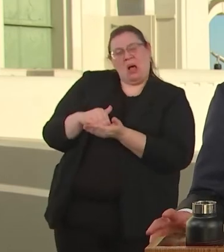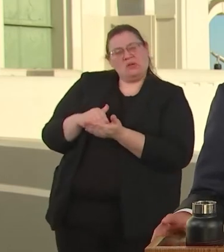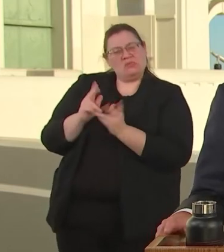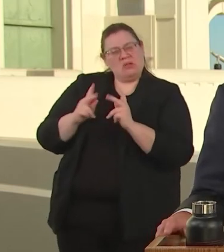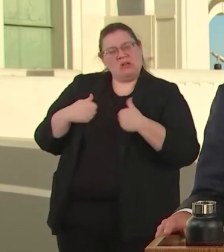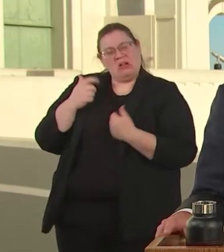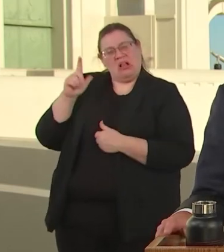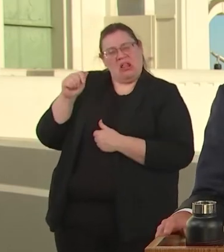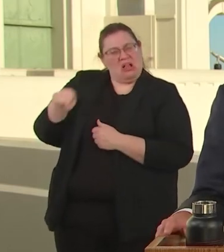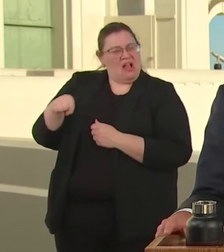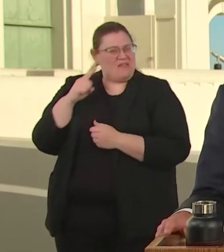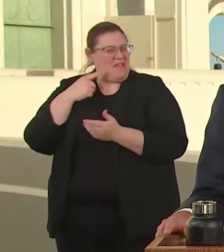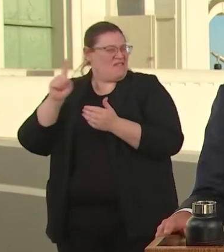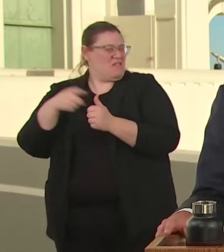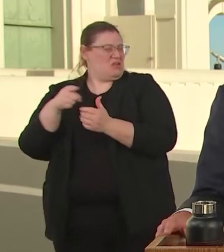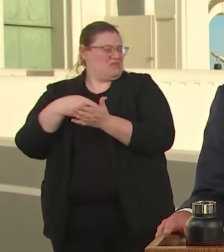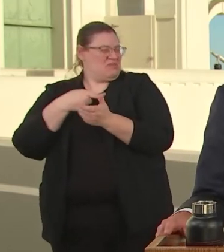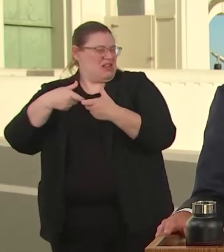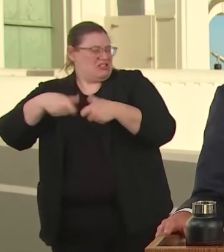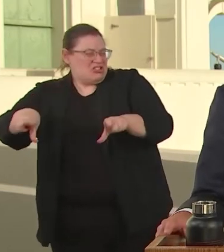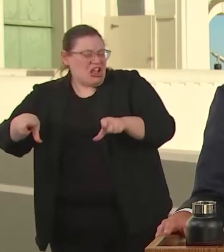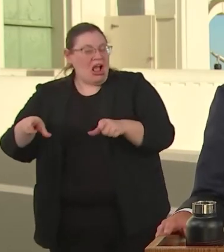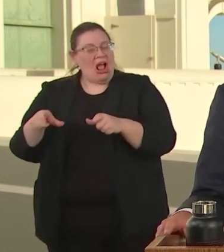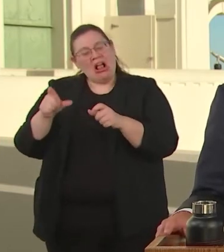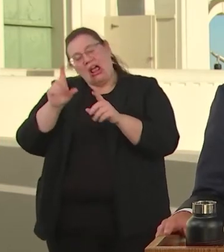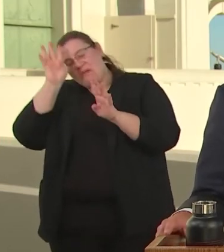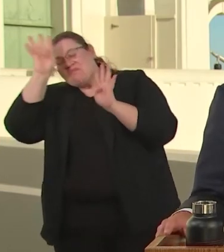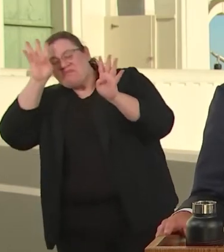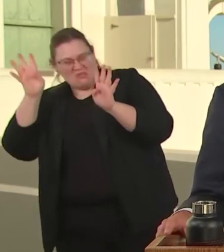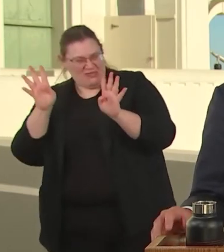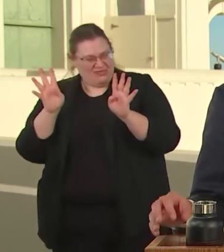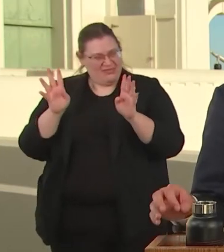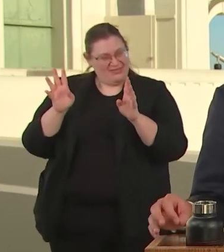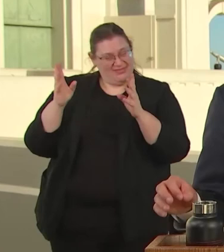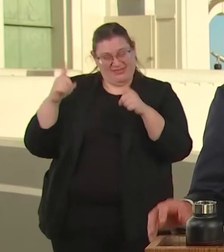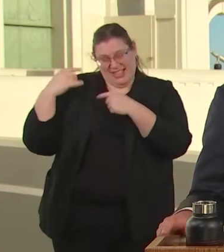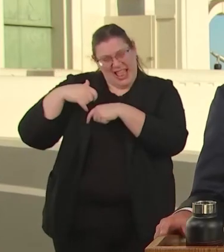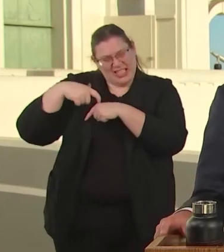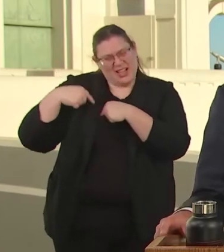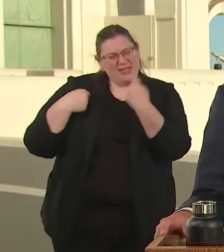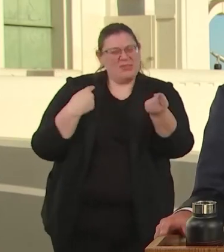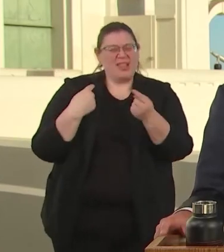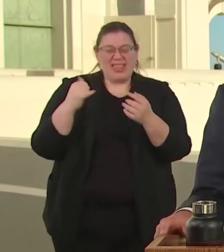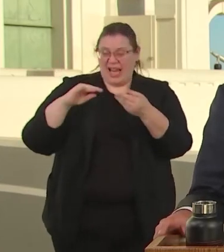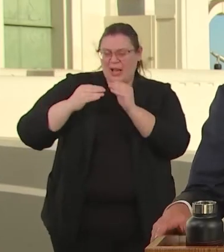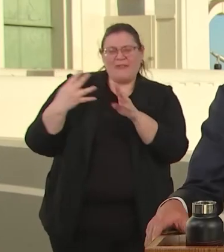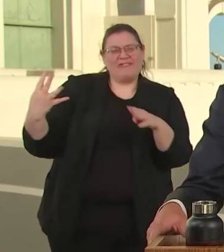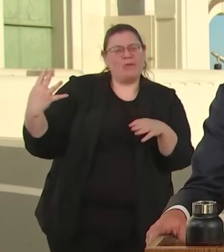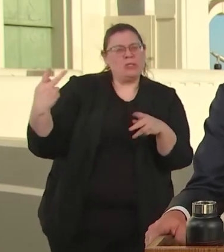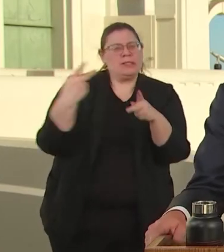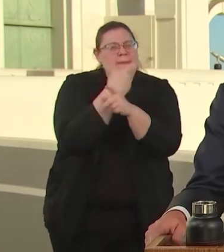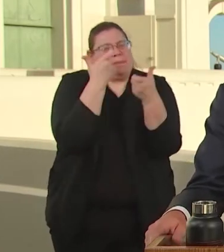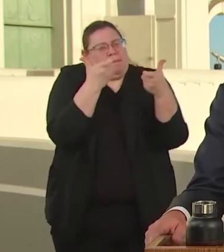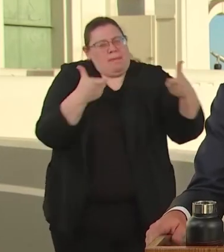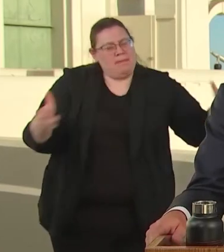SNCE THEN, WE'VE MORE THAN QUADRUPLED THIS SUMMER. BUT THIS YEAR, I'M INTRODUCING